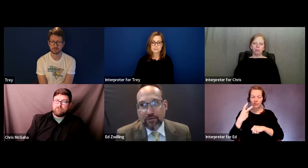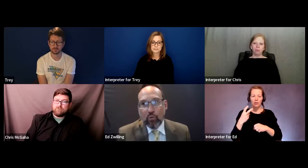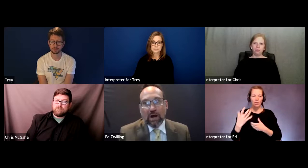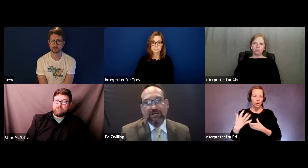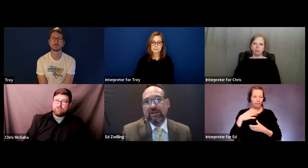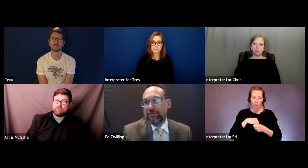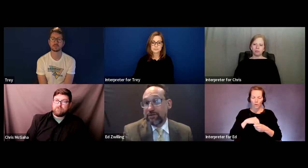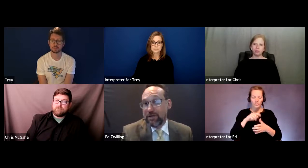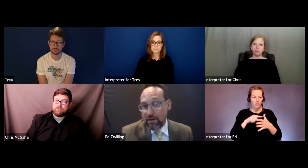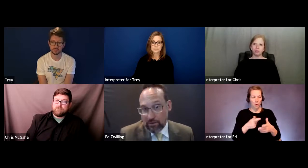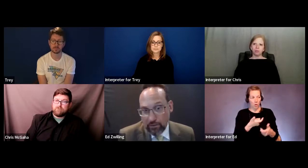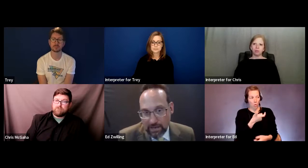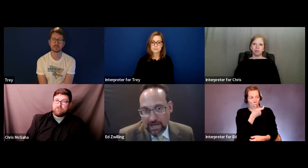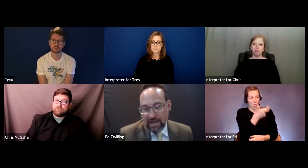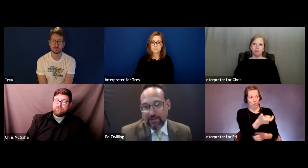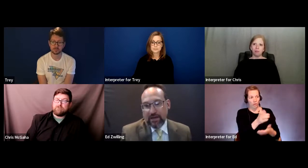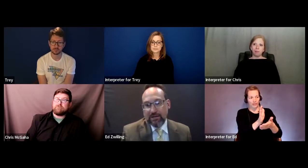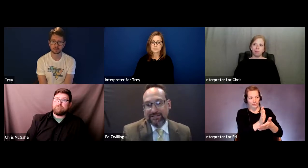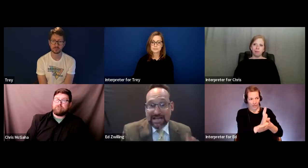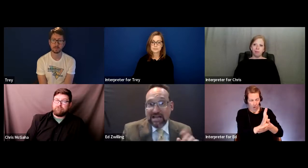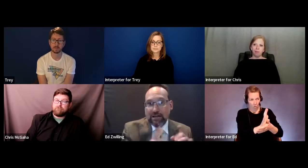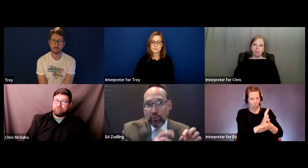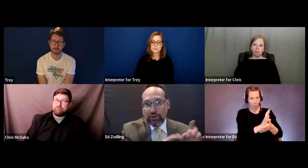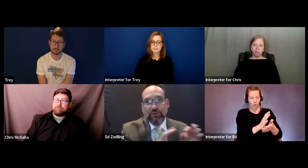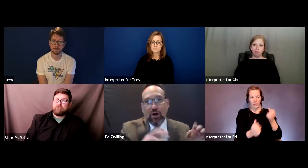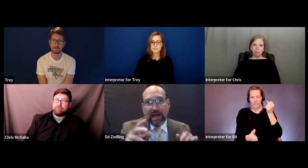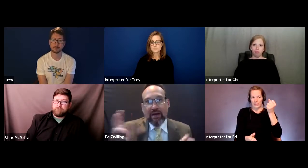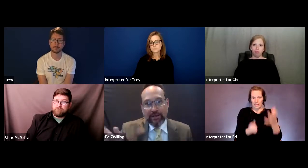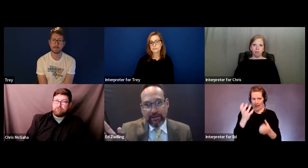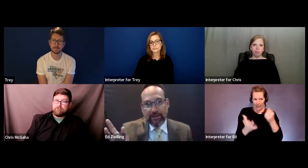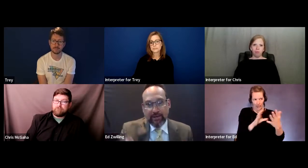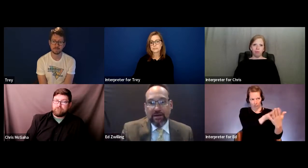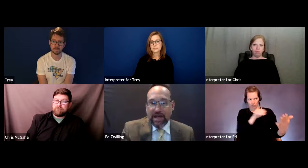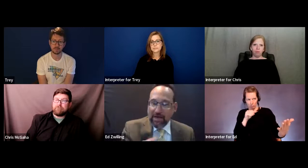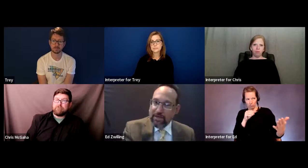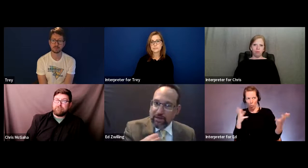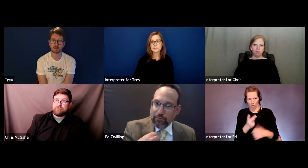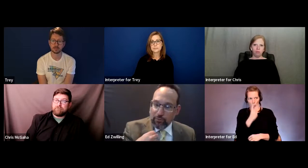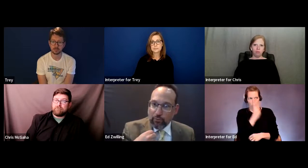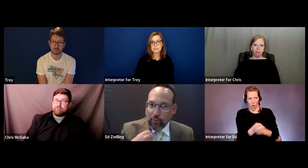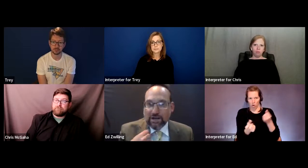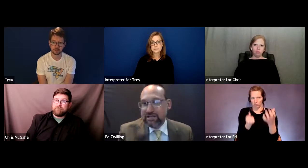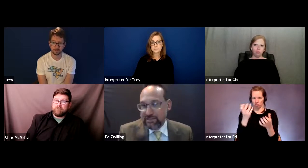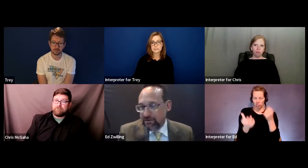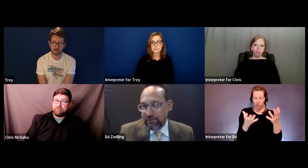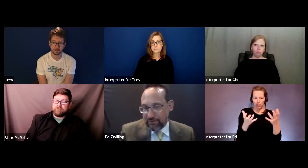from watching a video and then signing what you saw happening, and then watching a different